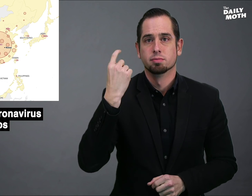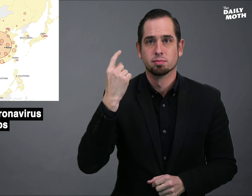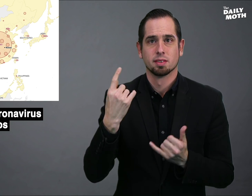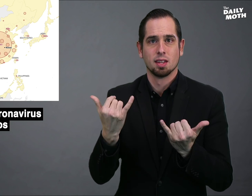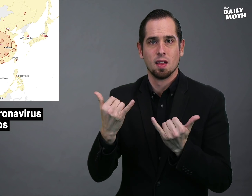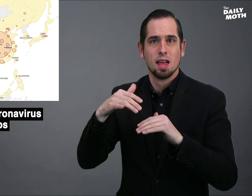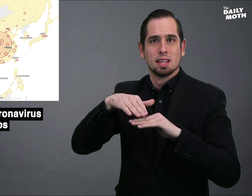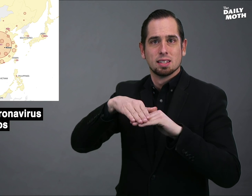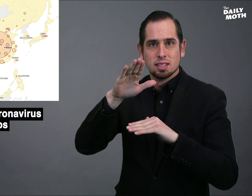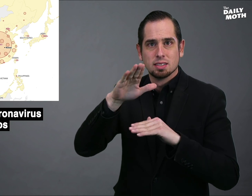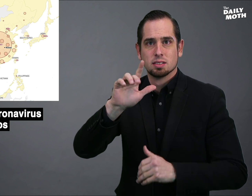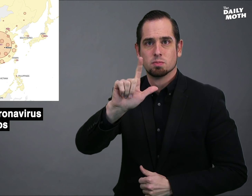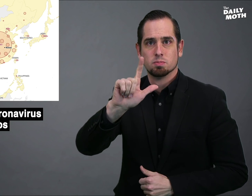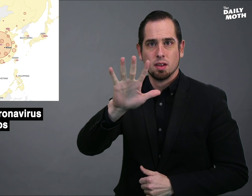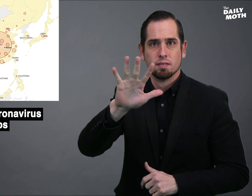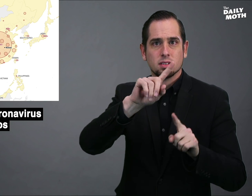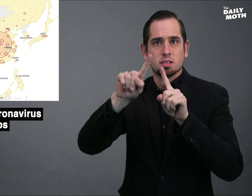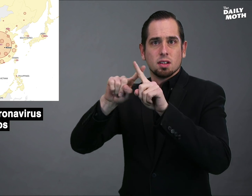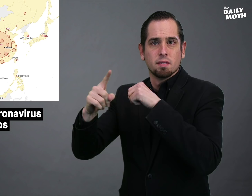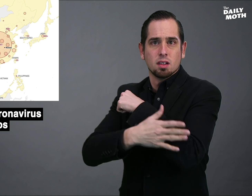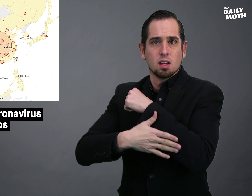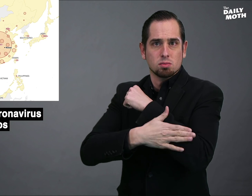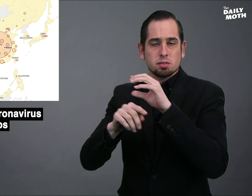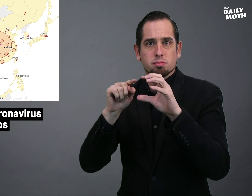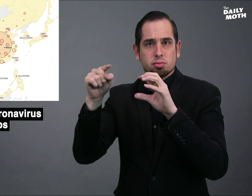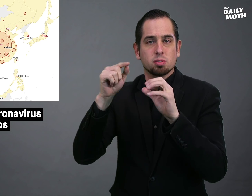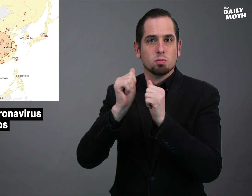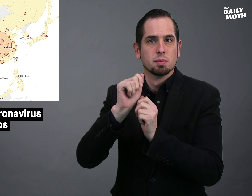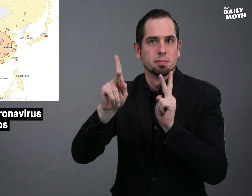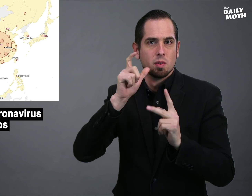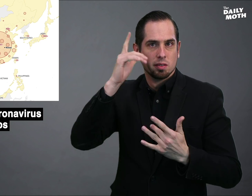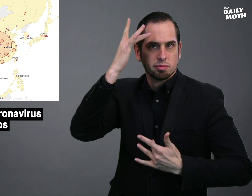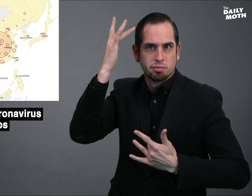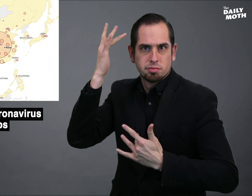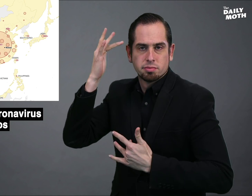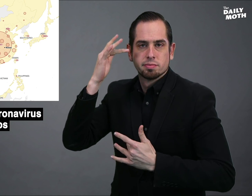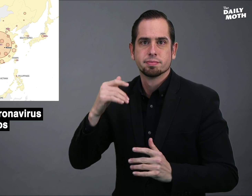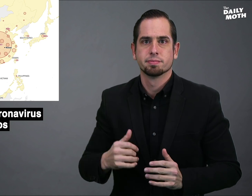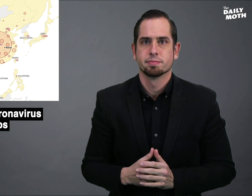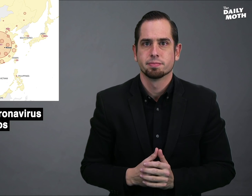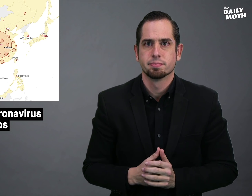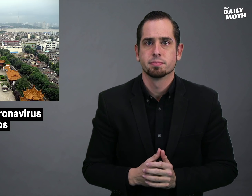but there are now at least 25 countries with infected people.